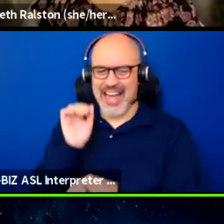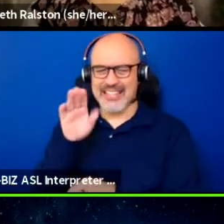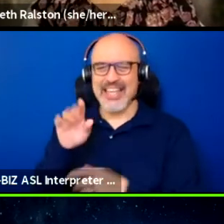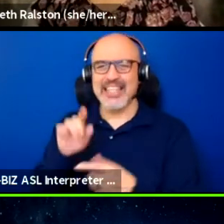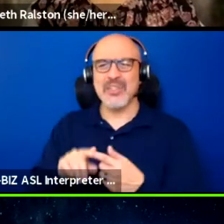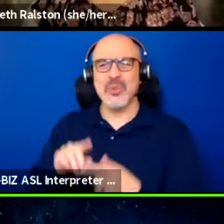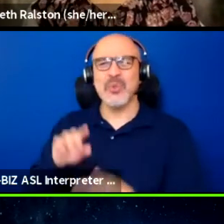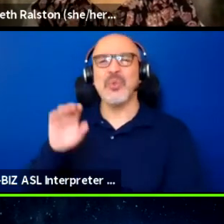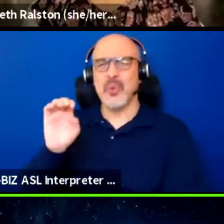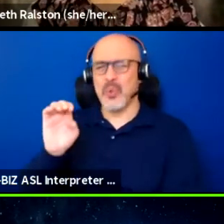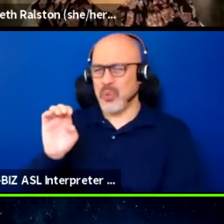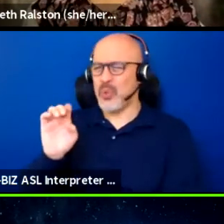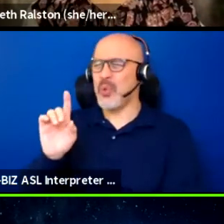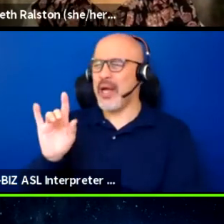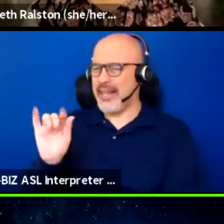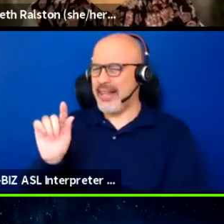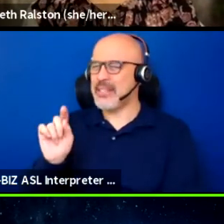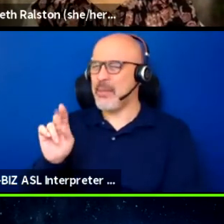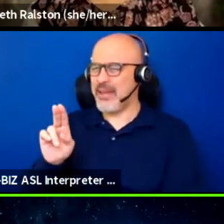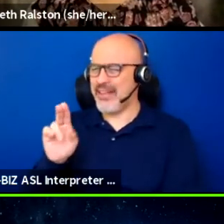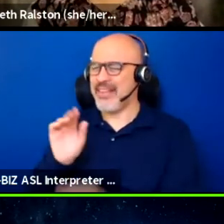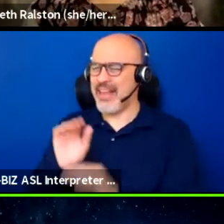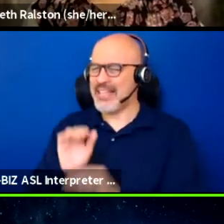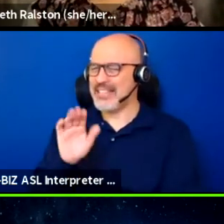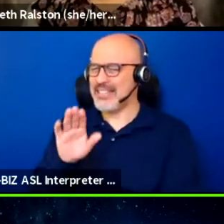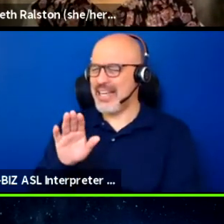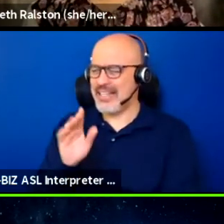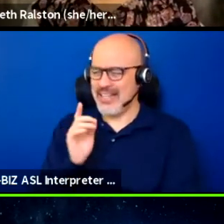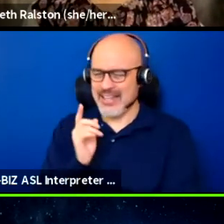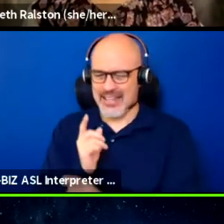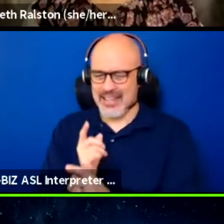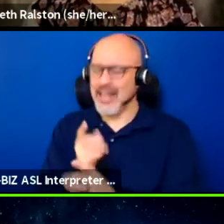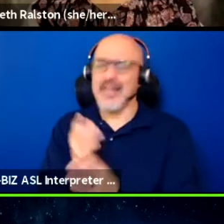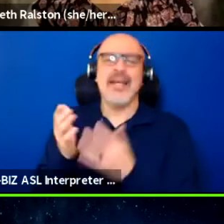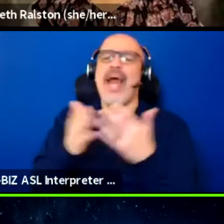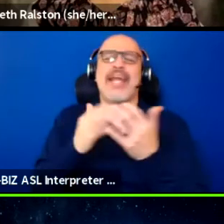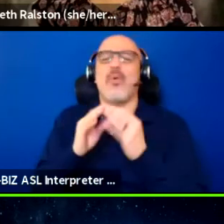and it didn't have captions, and I felt awful,